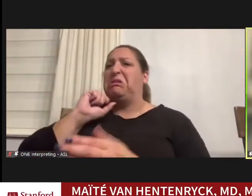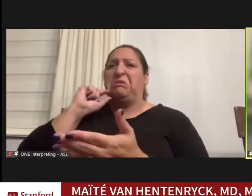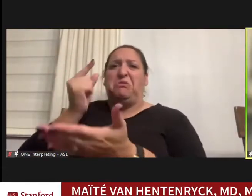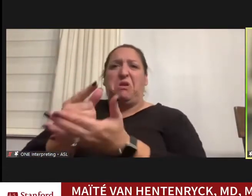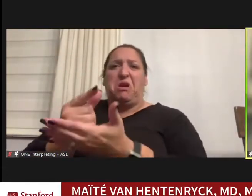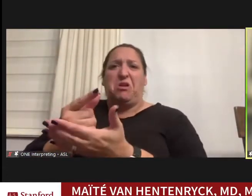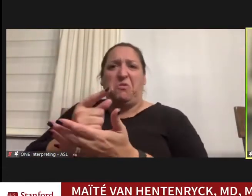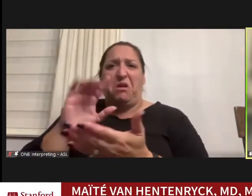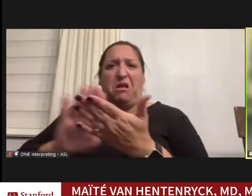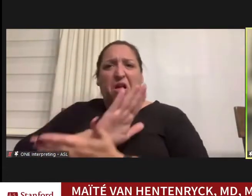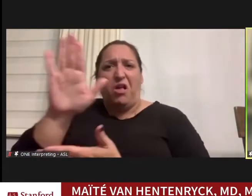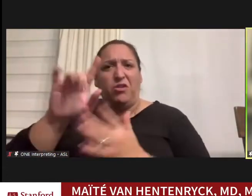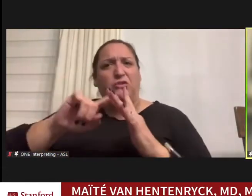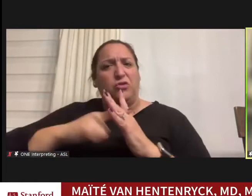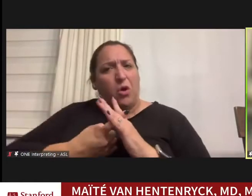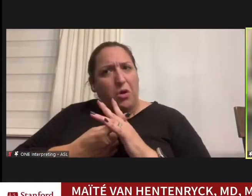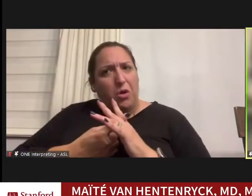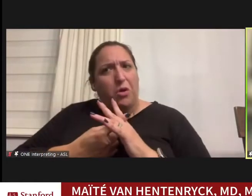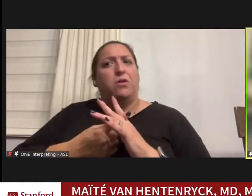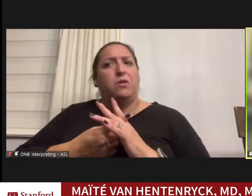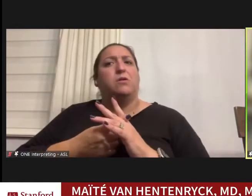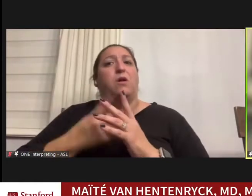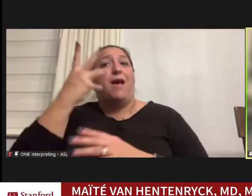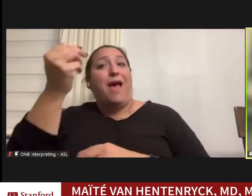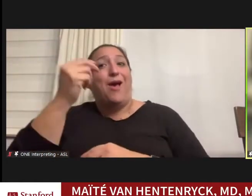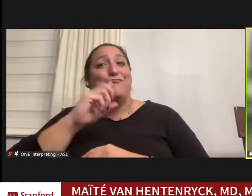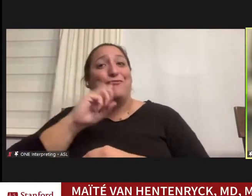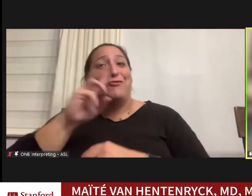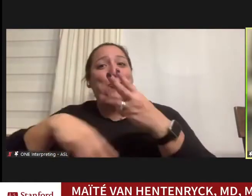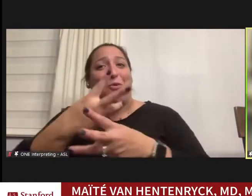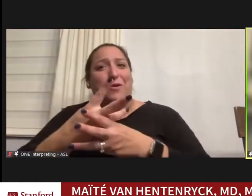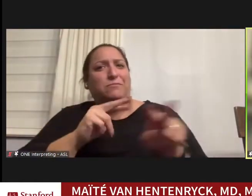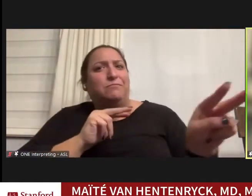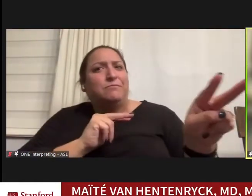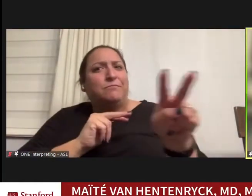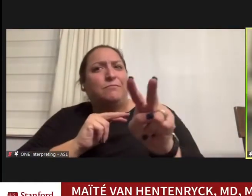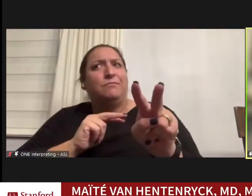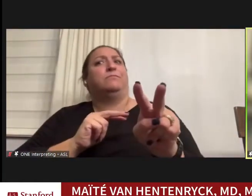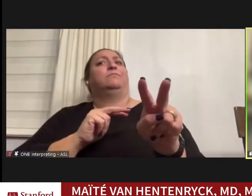started to go out into the real world and started to notice ableism more actively in my electrical